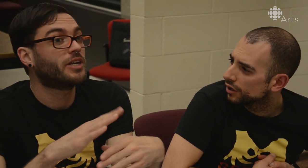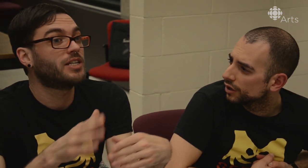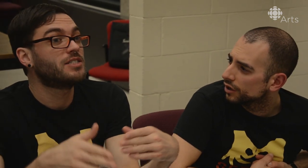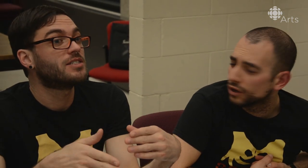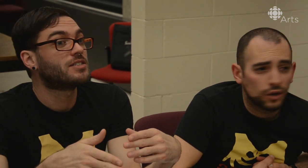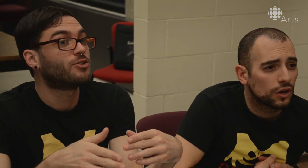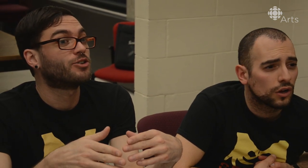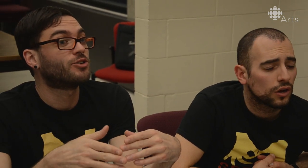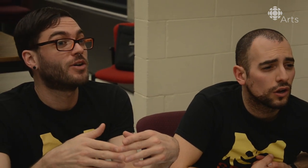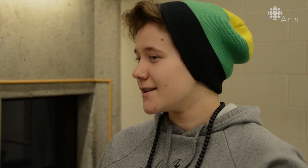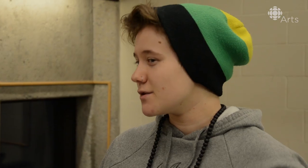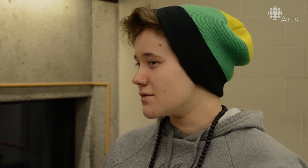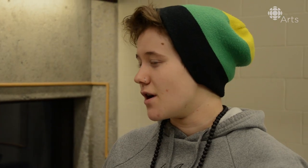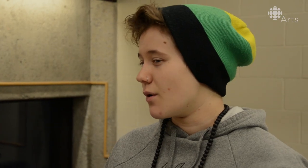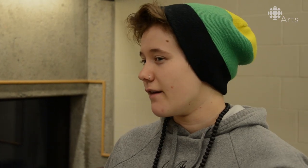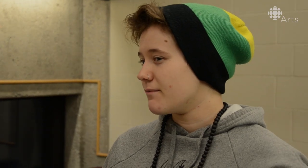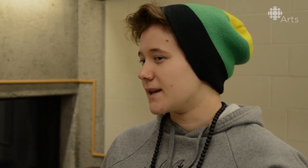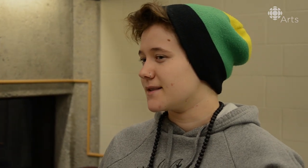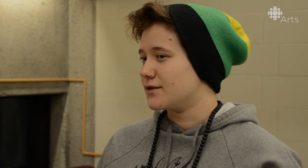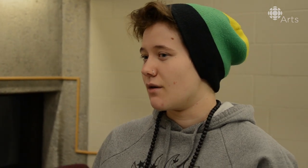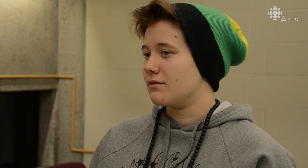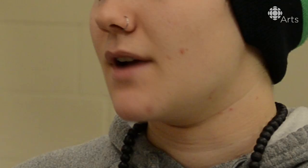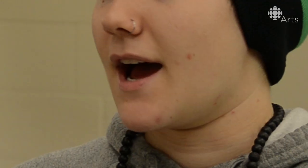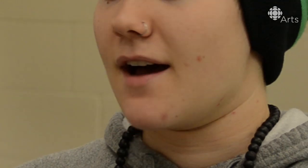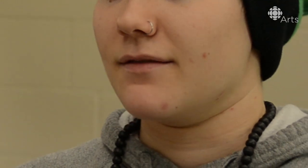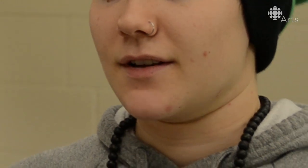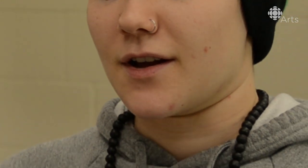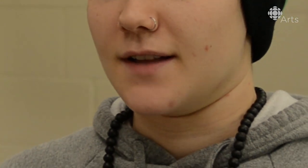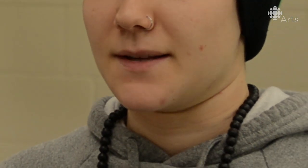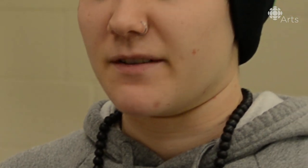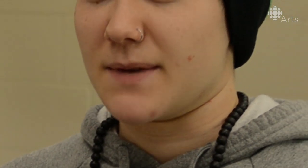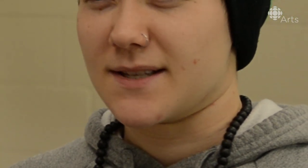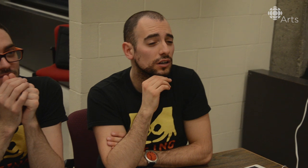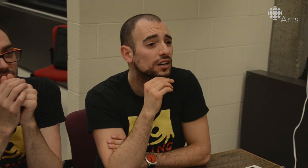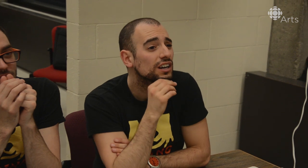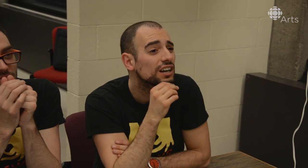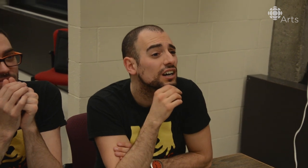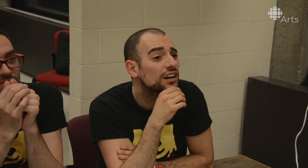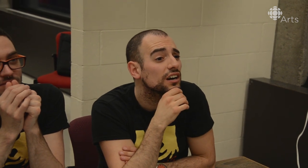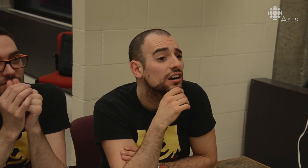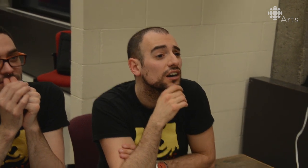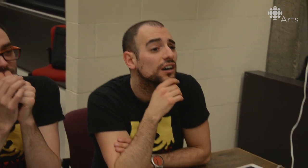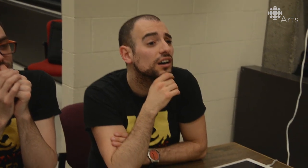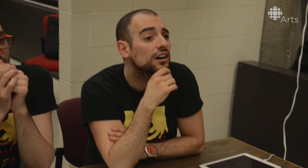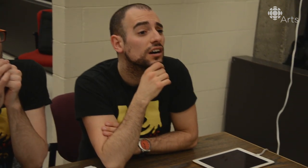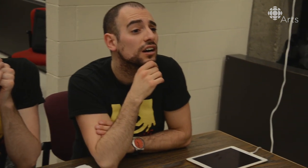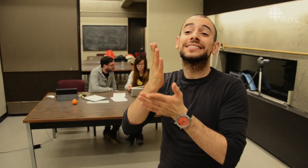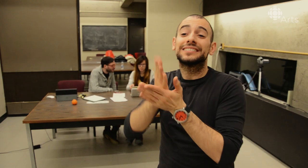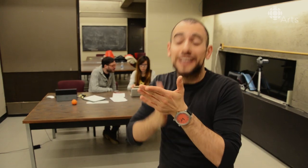Or you are free on the weekends? [Actress] That I don't know of, because I don't have a concept of my schedule as of May when classes are wrapping up but---